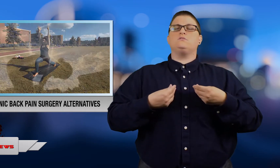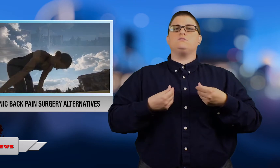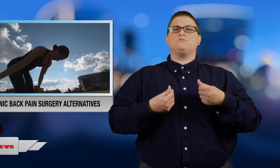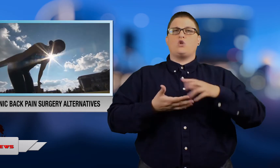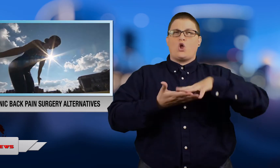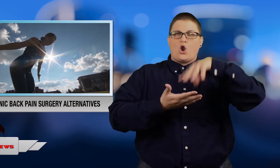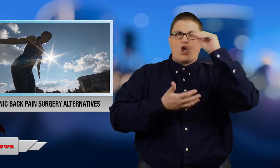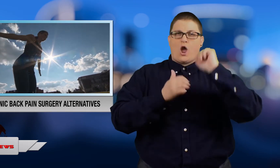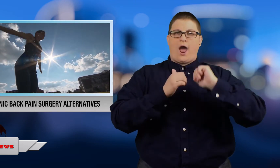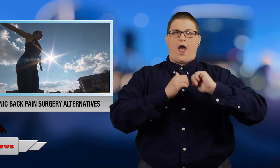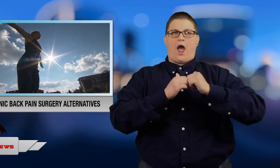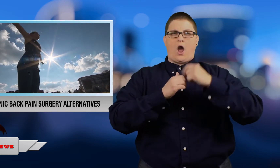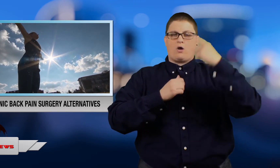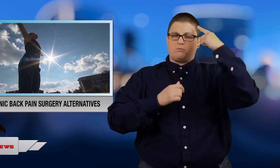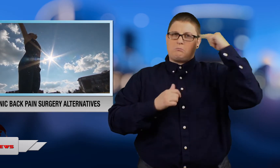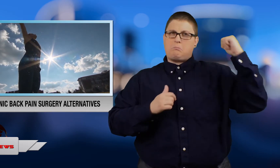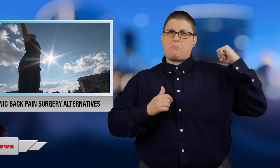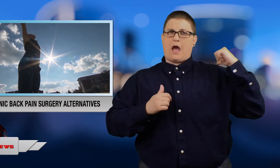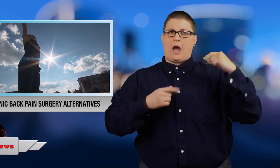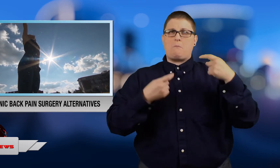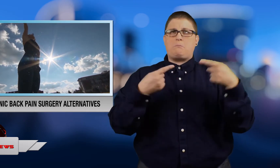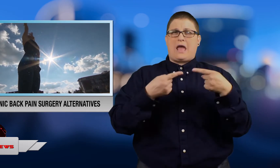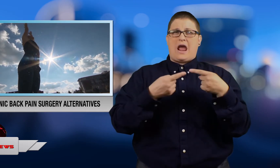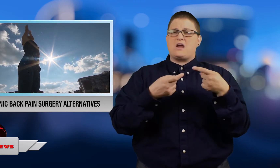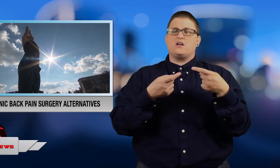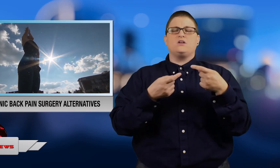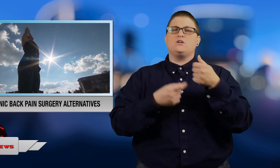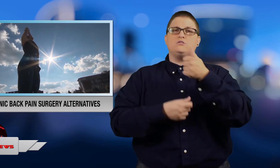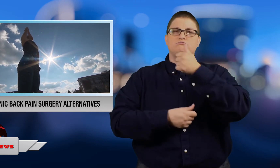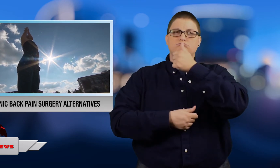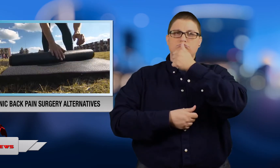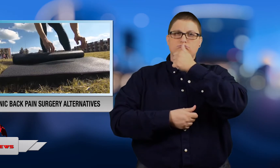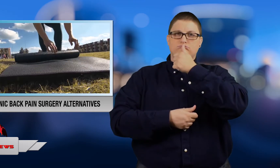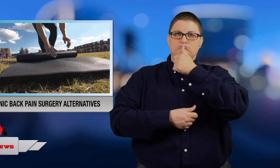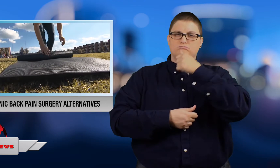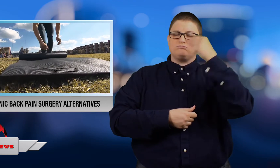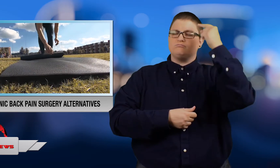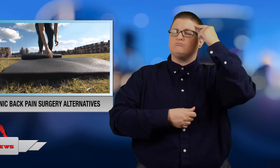Mindful exercise can train the brain to not focus